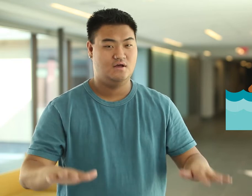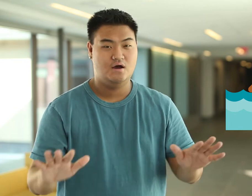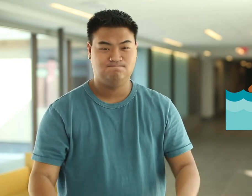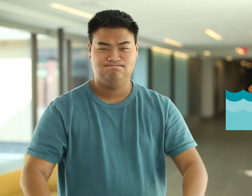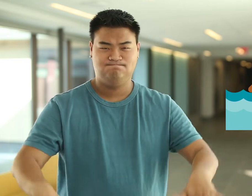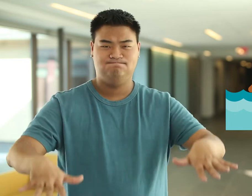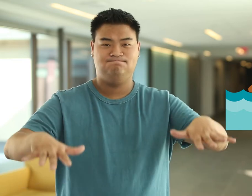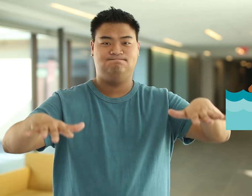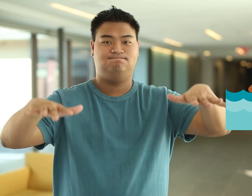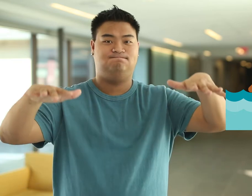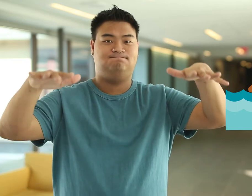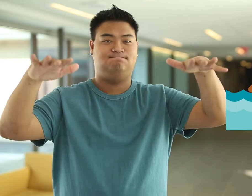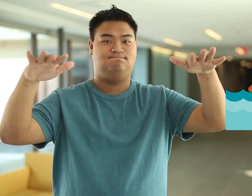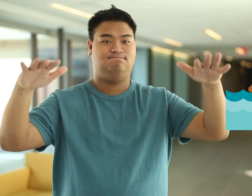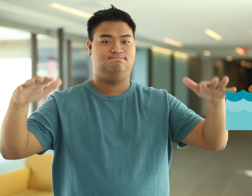Flood